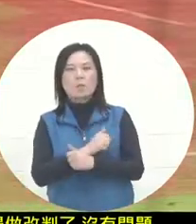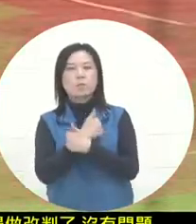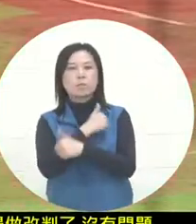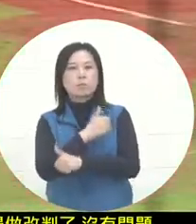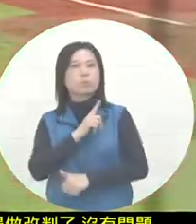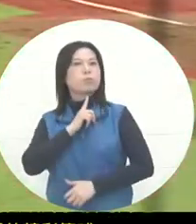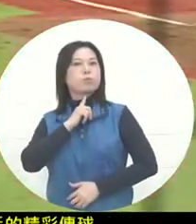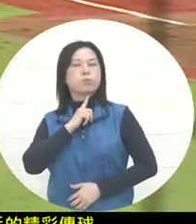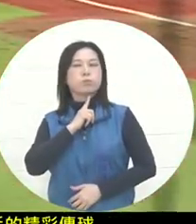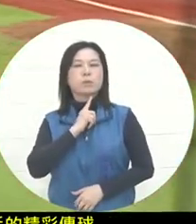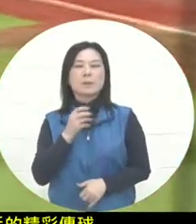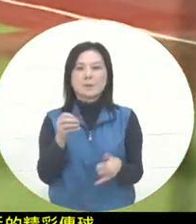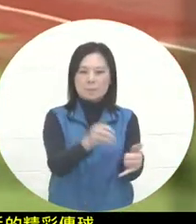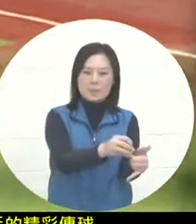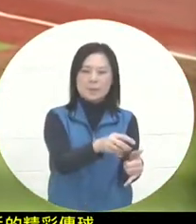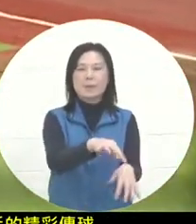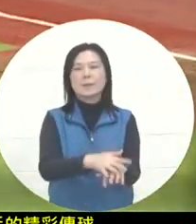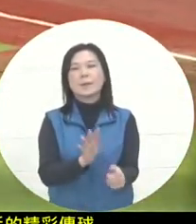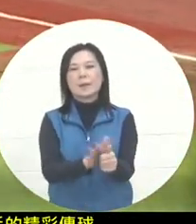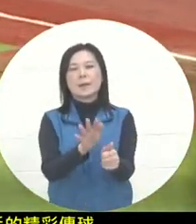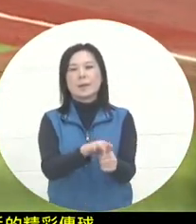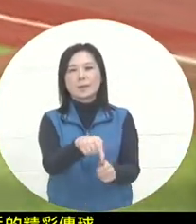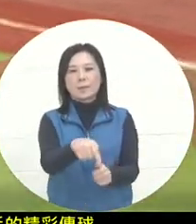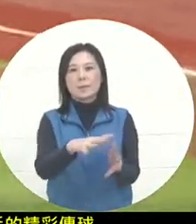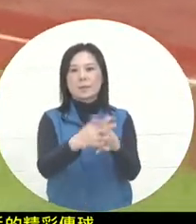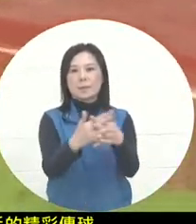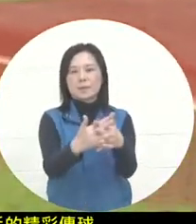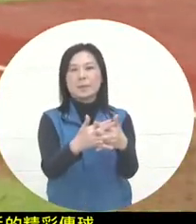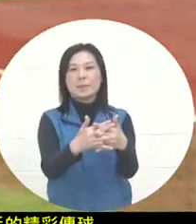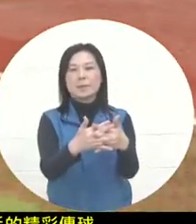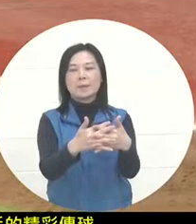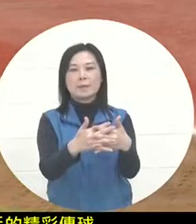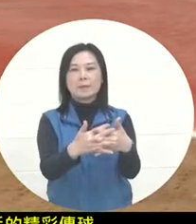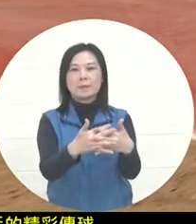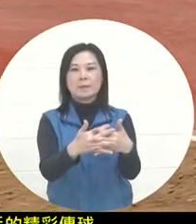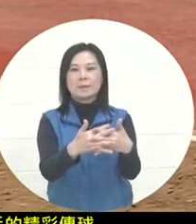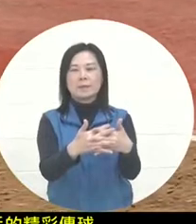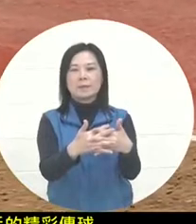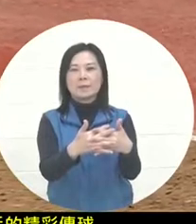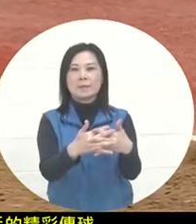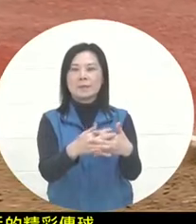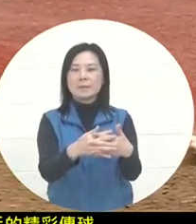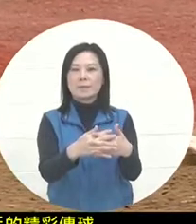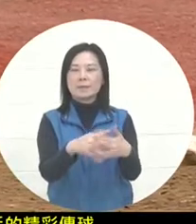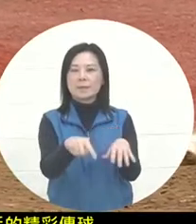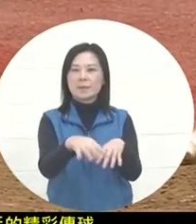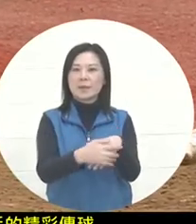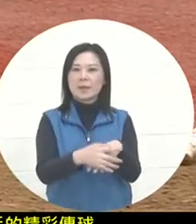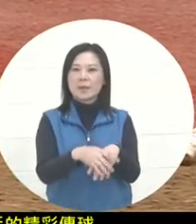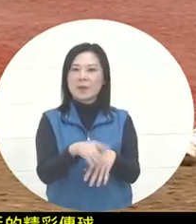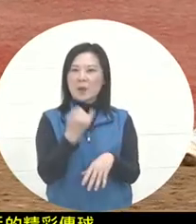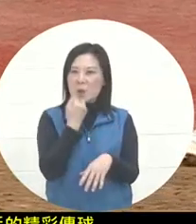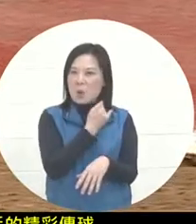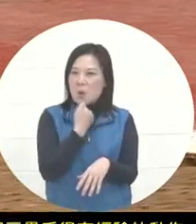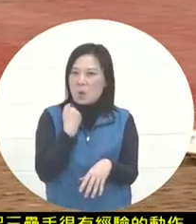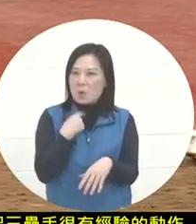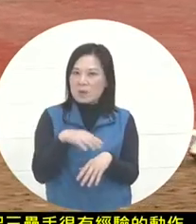action by the three-man Benzman. This move for the American team may have cost the first point of the game